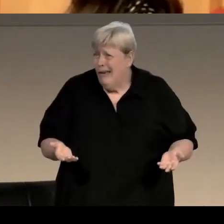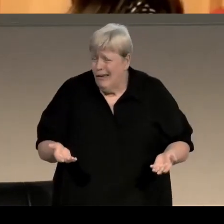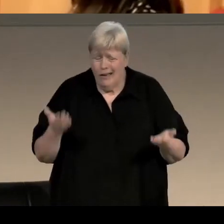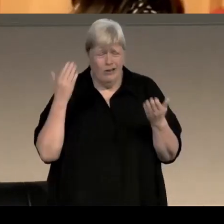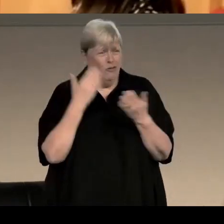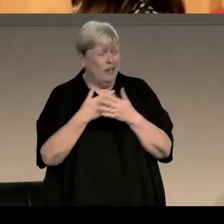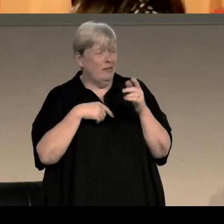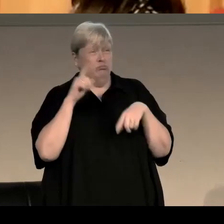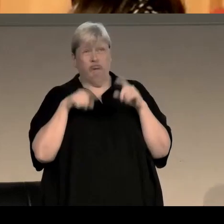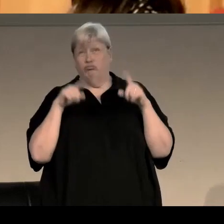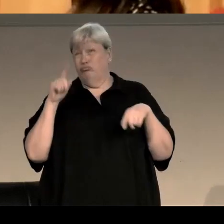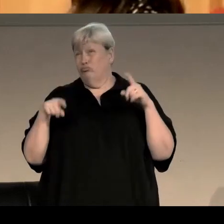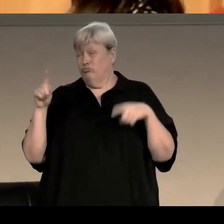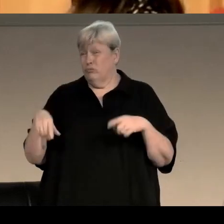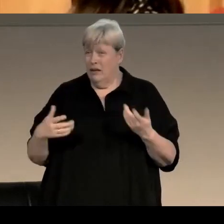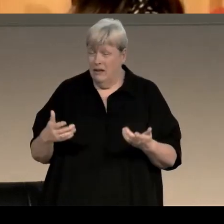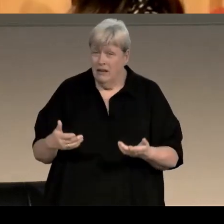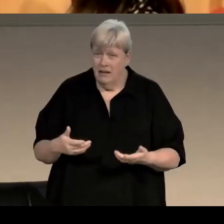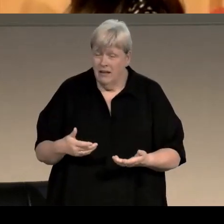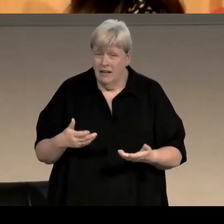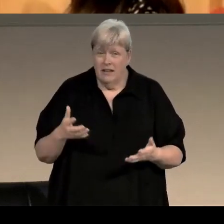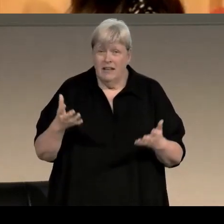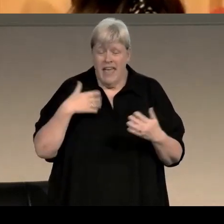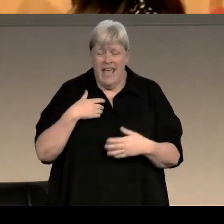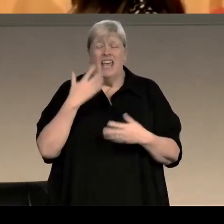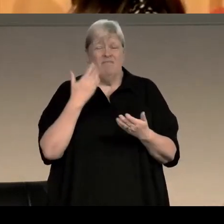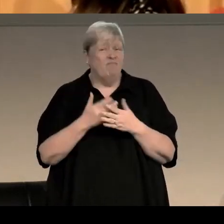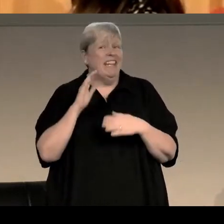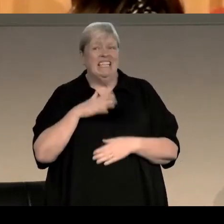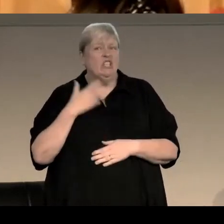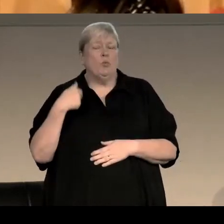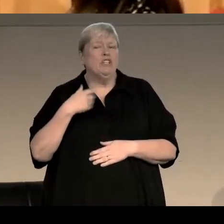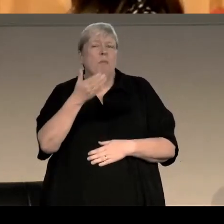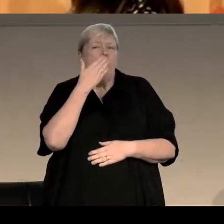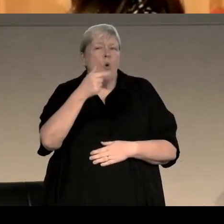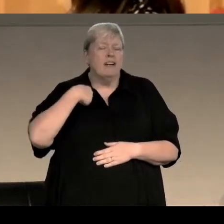He was clearly somebody who feared being bored and did not want to risk boredom, and his writing